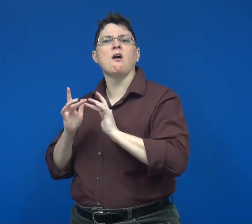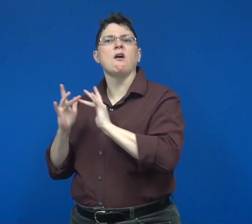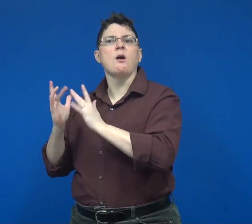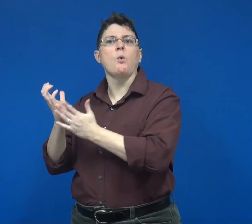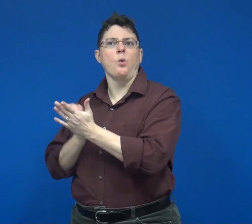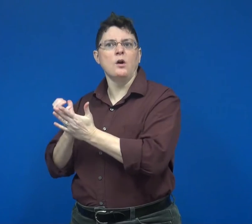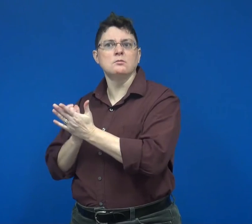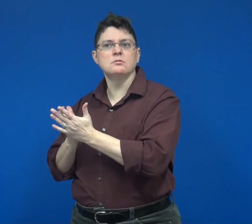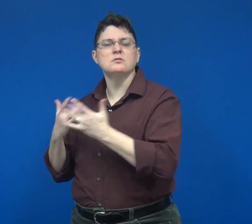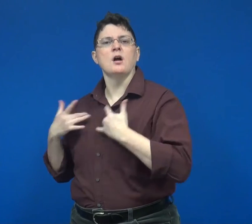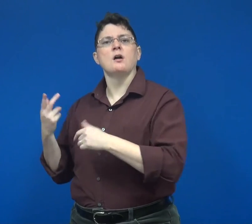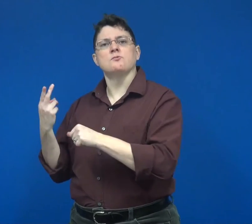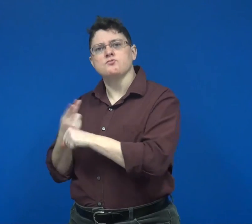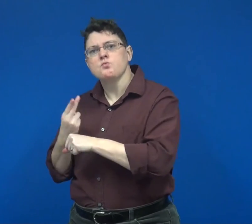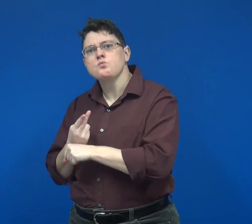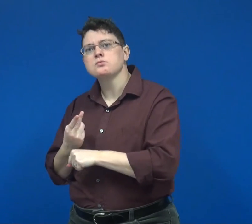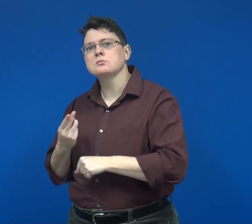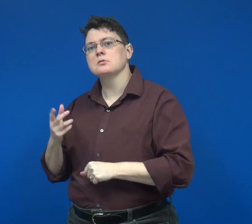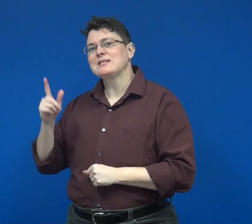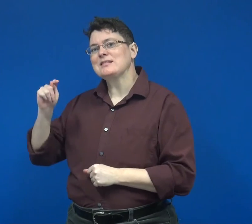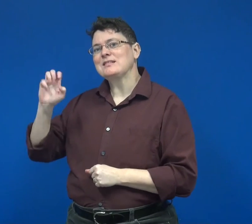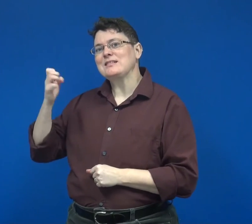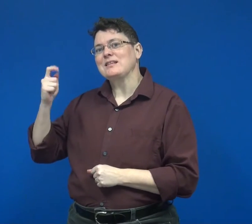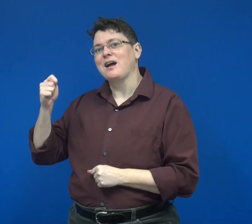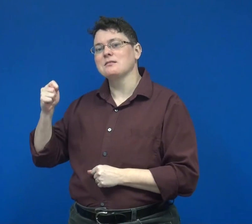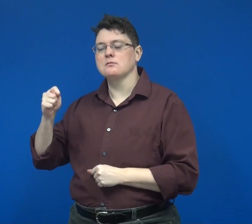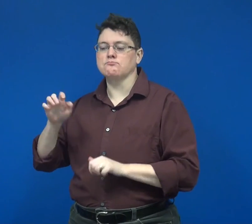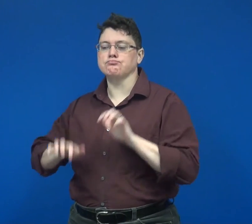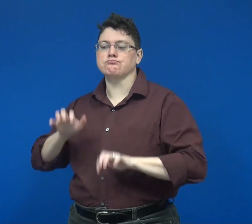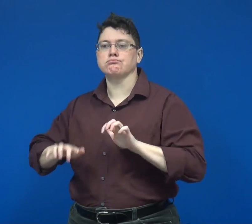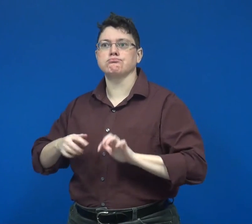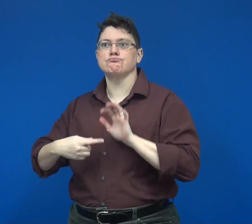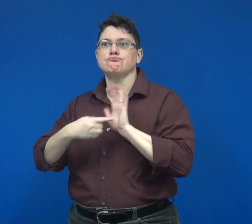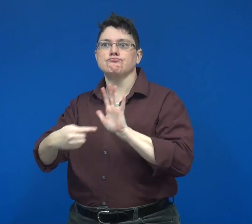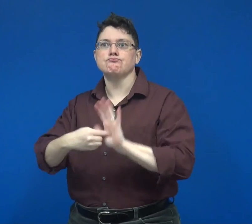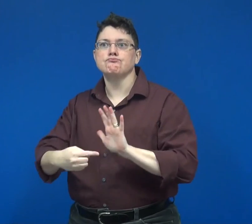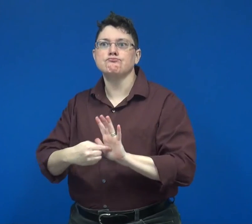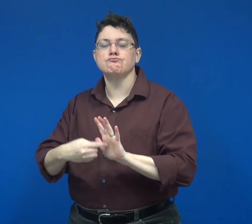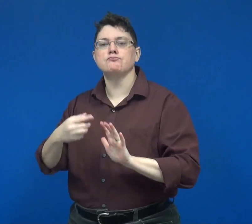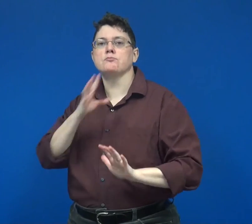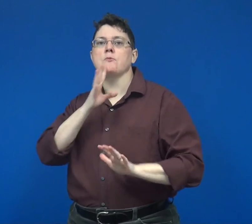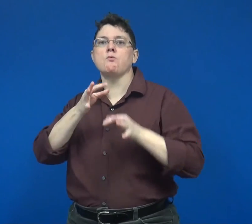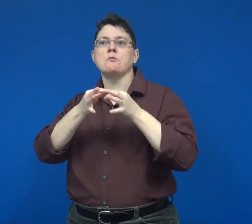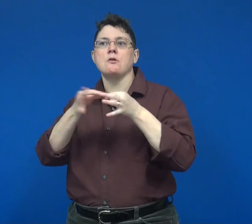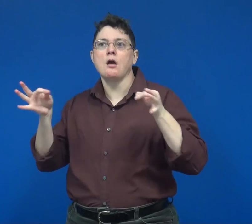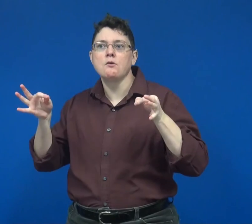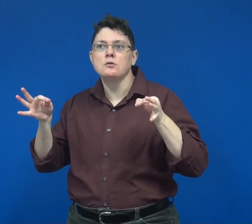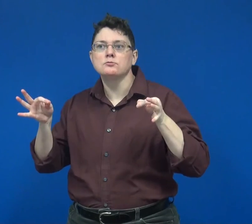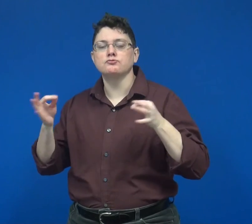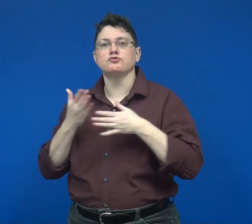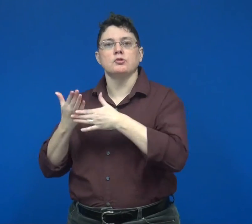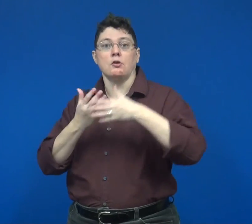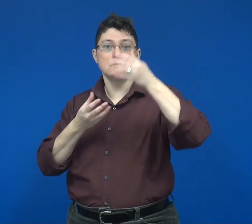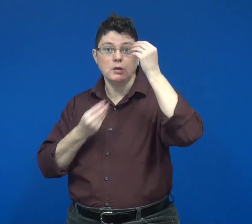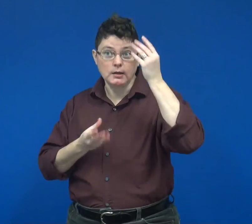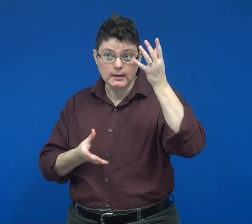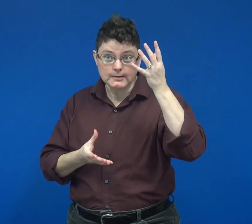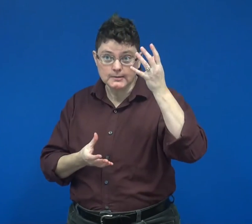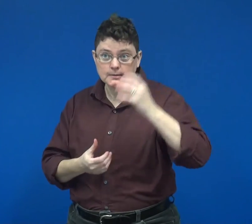which typically use text representations of spoken language to share content.